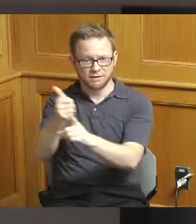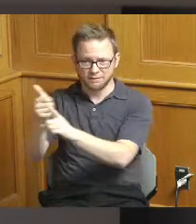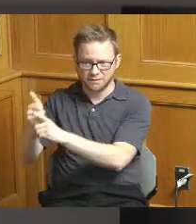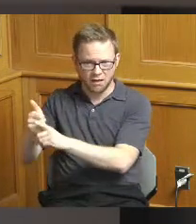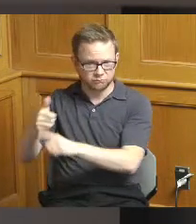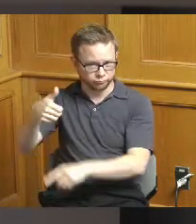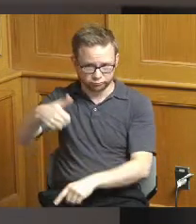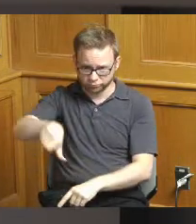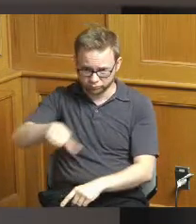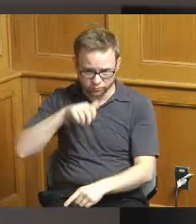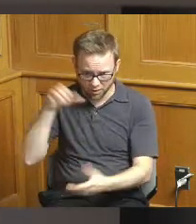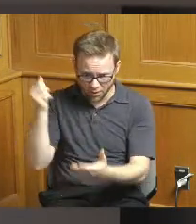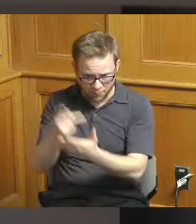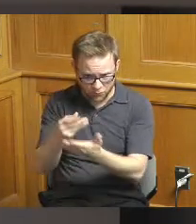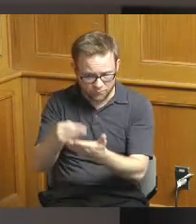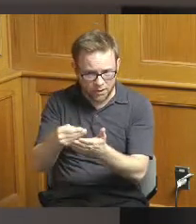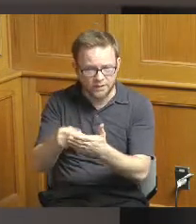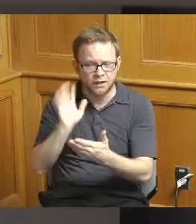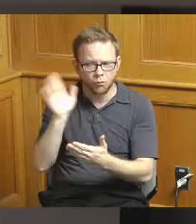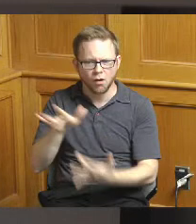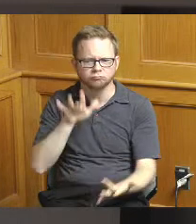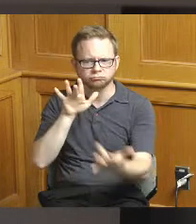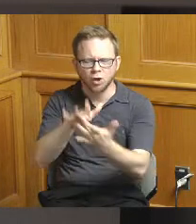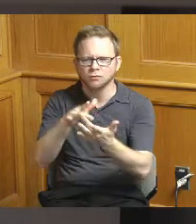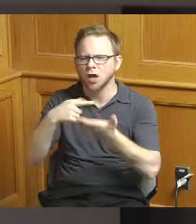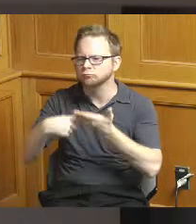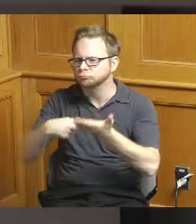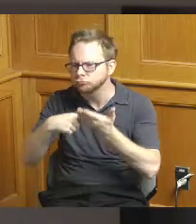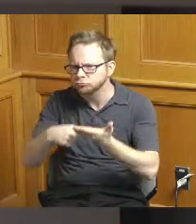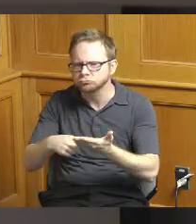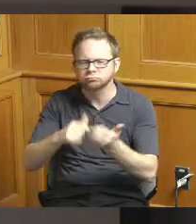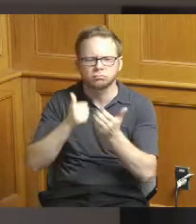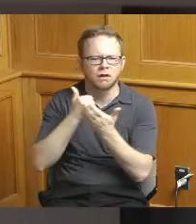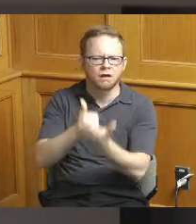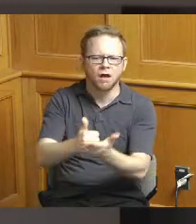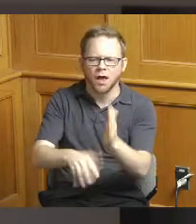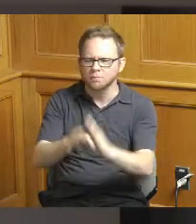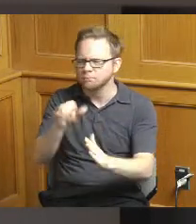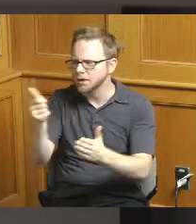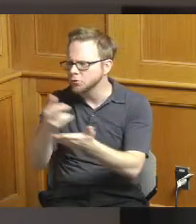alternate resources if we can and see if we can meet their needs elsewhere I'm going to to take